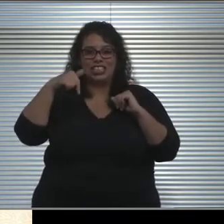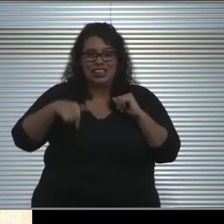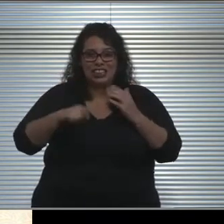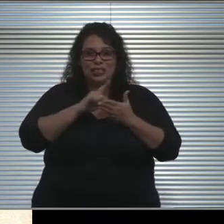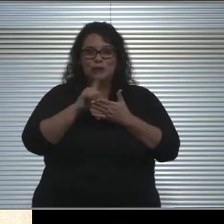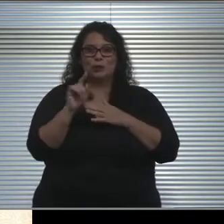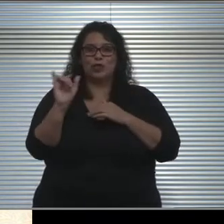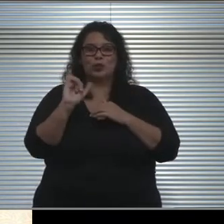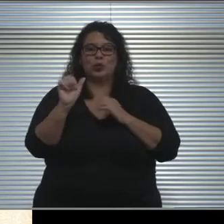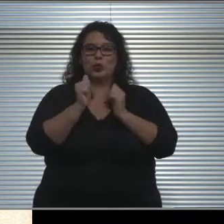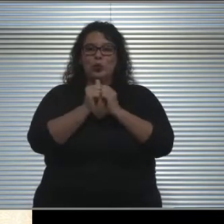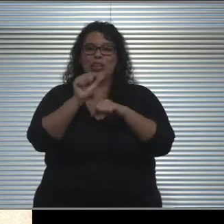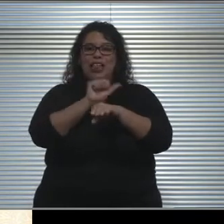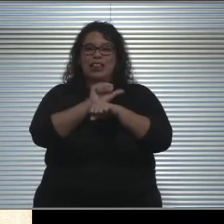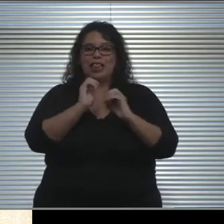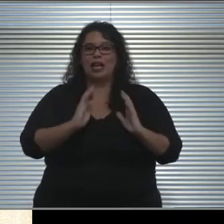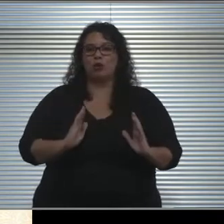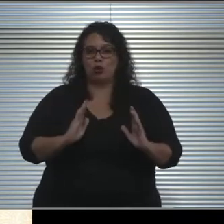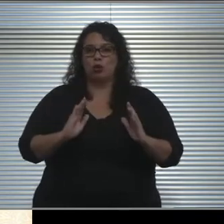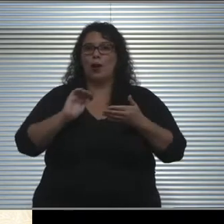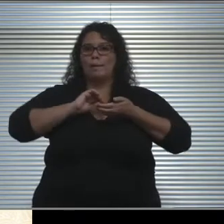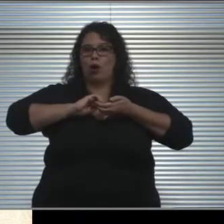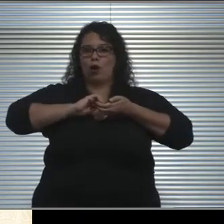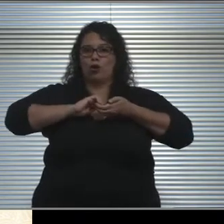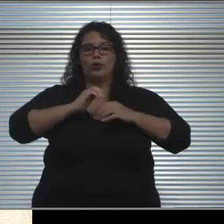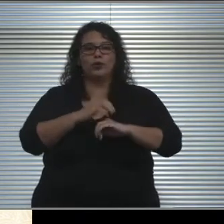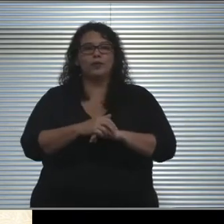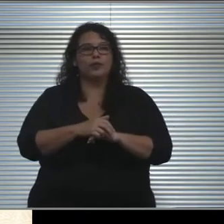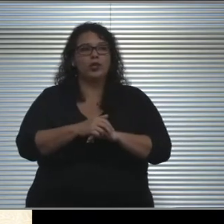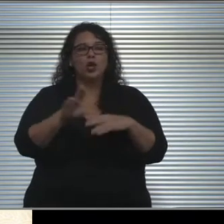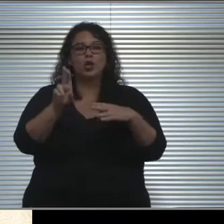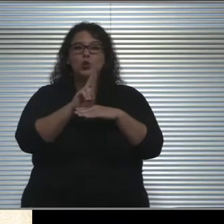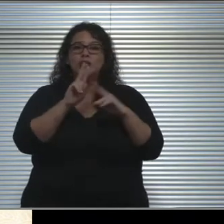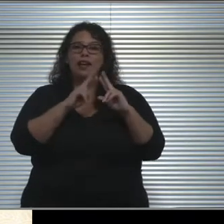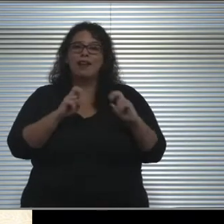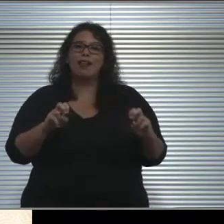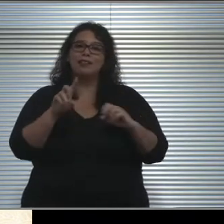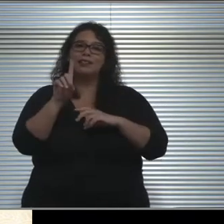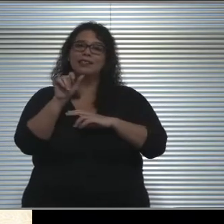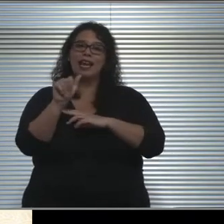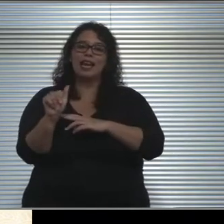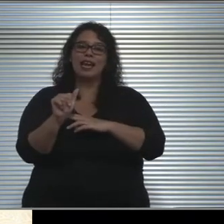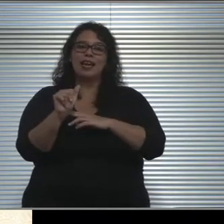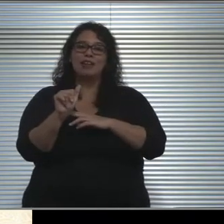with our labor partners. We are using analysis of data from in-person experiences